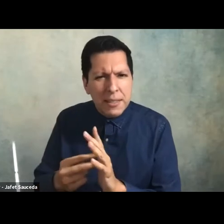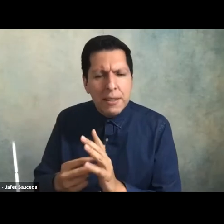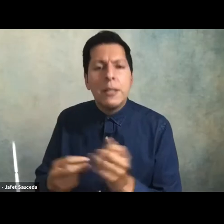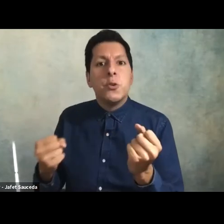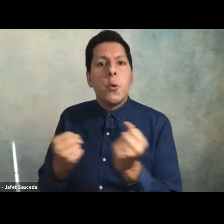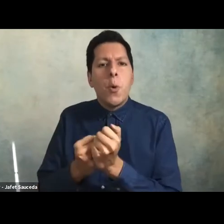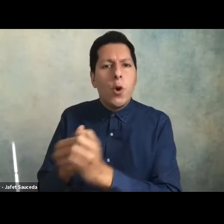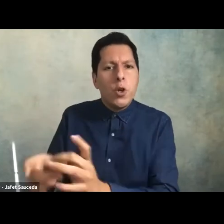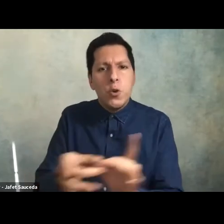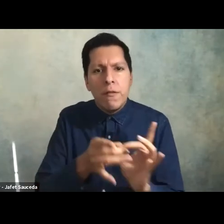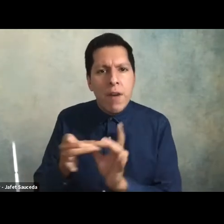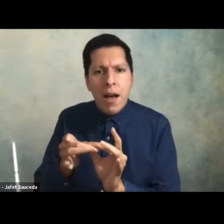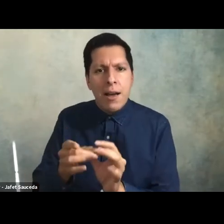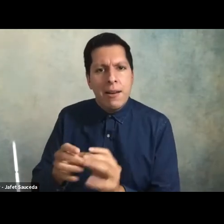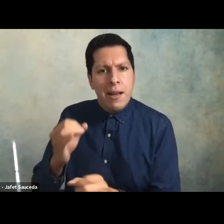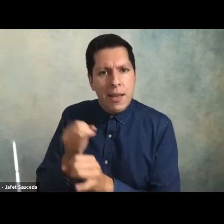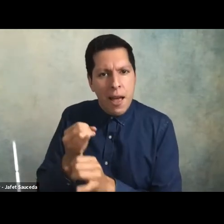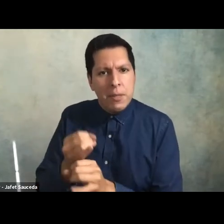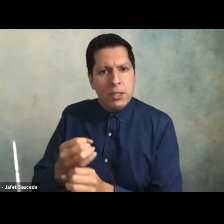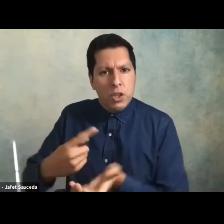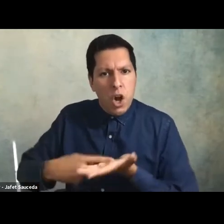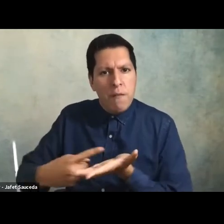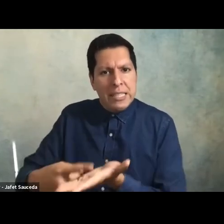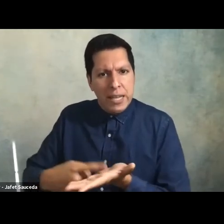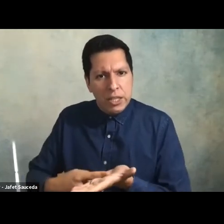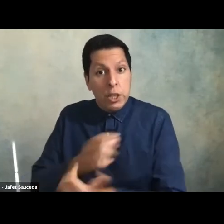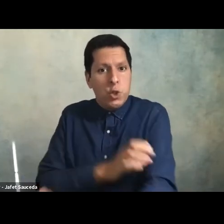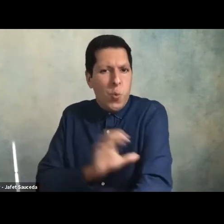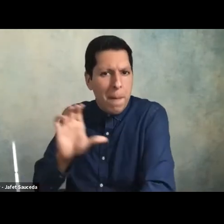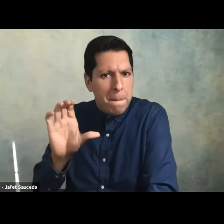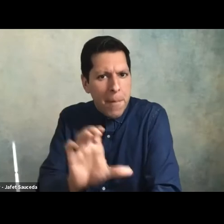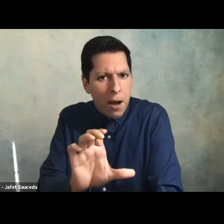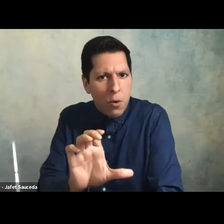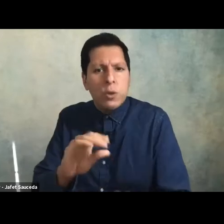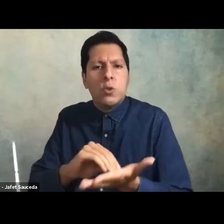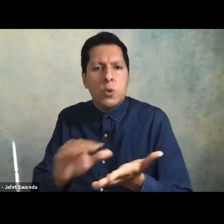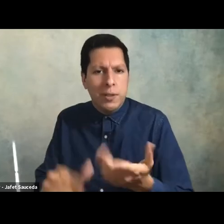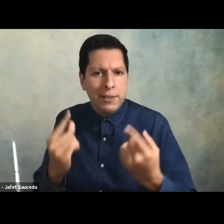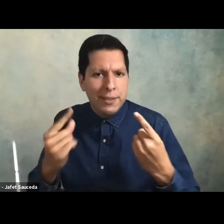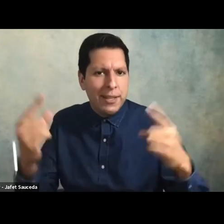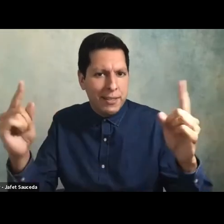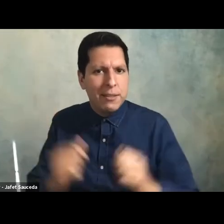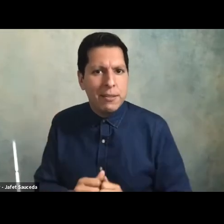conversations to empower student success and this is the first of those conversations this fall